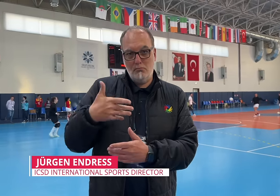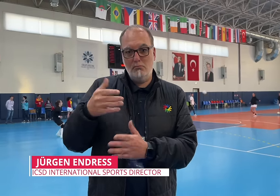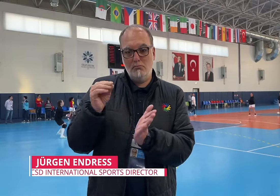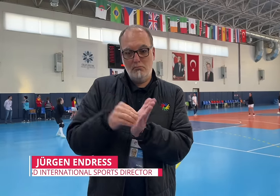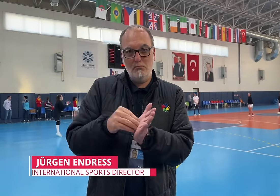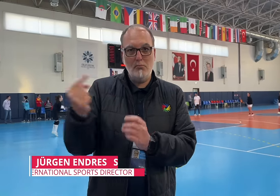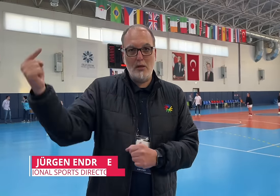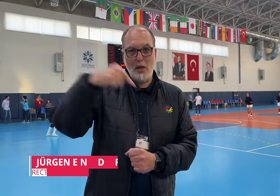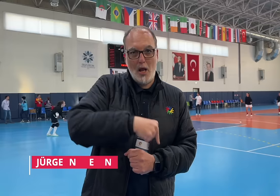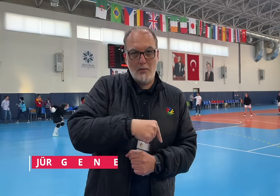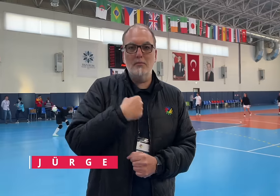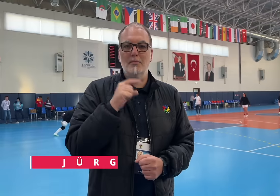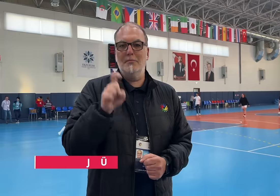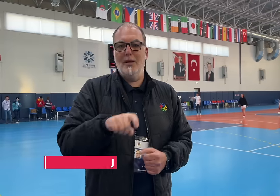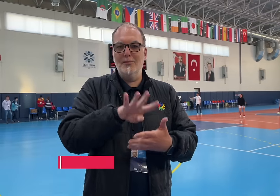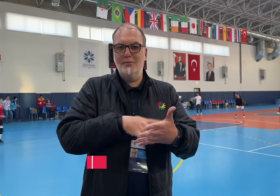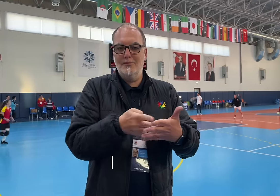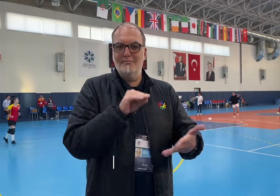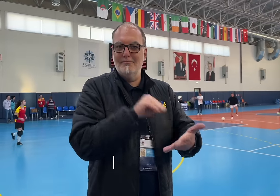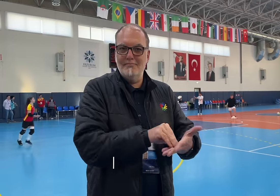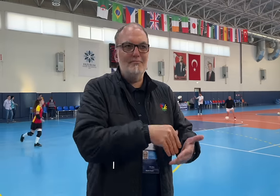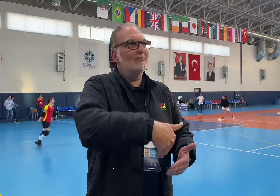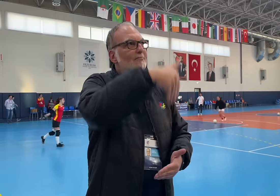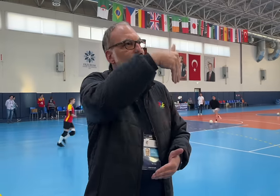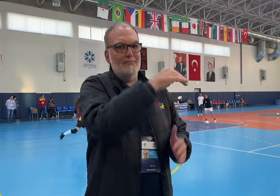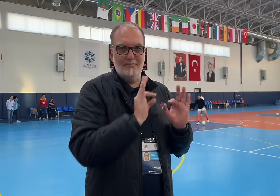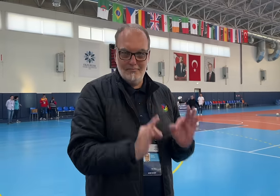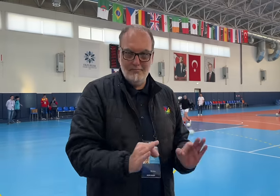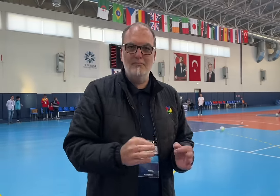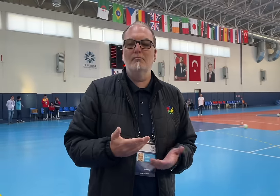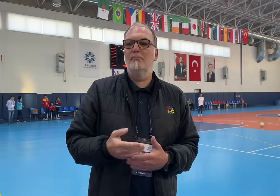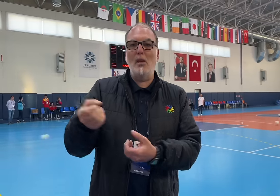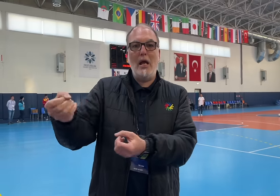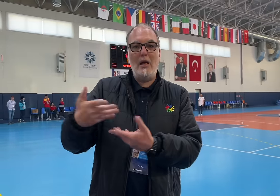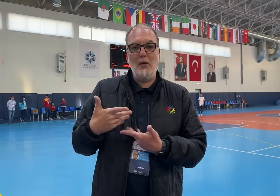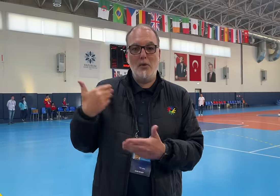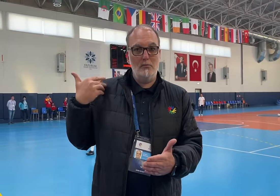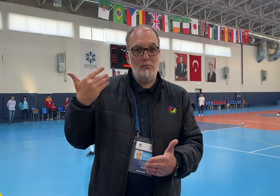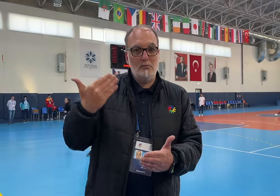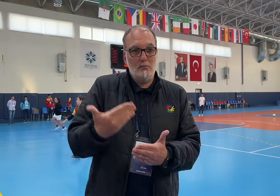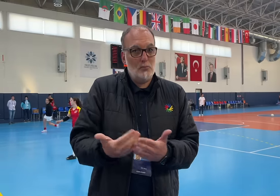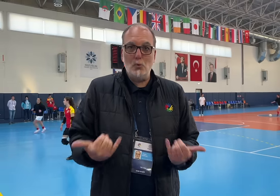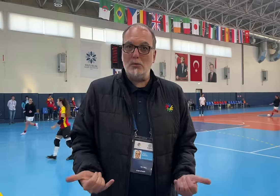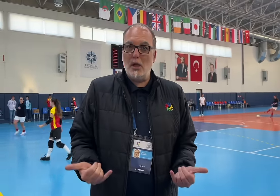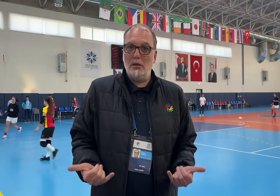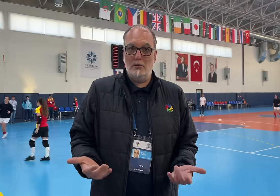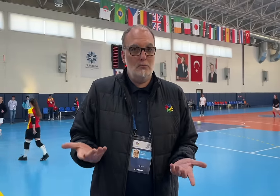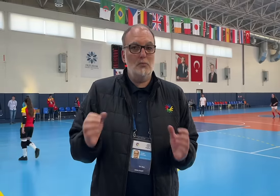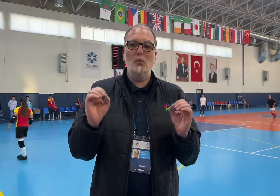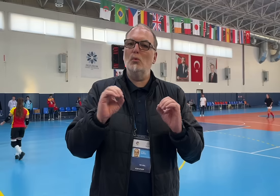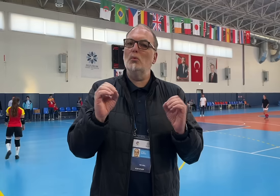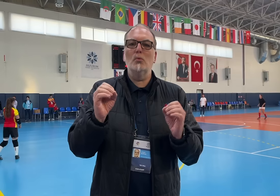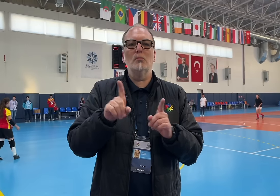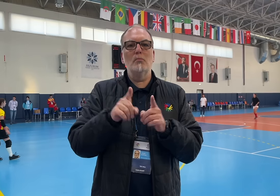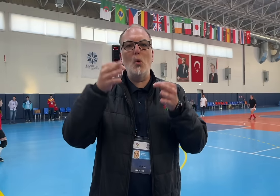registers to participate, I place them on the schedule and arrange